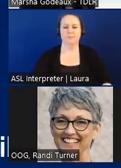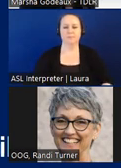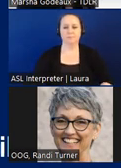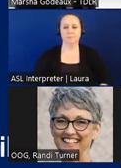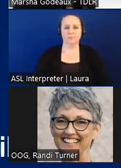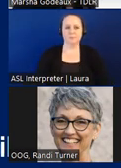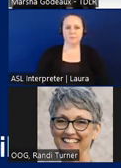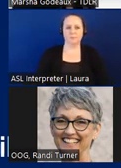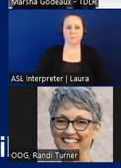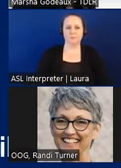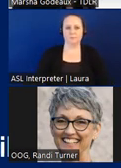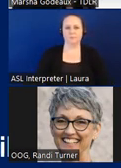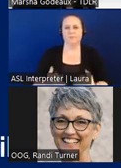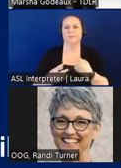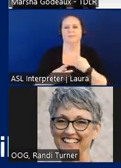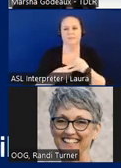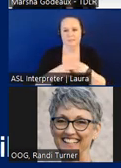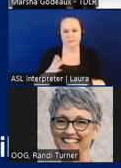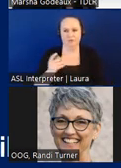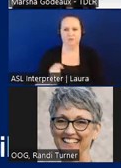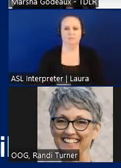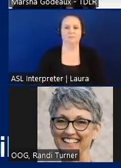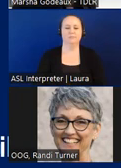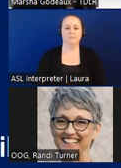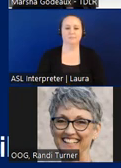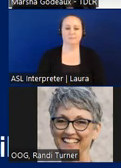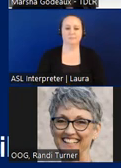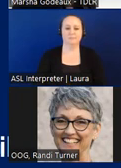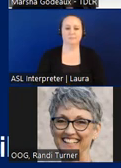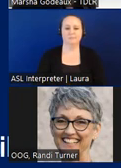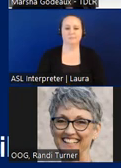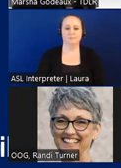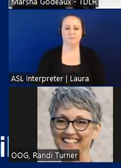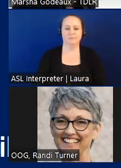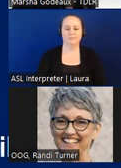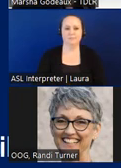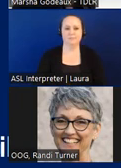save the chat okay